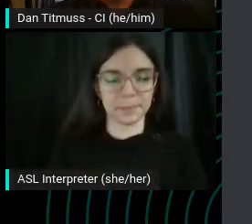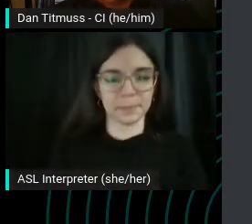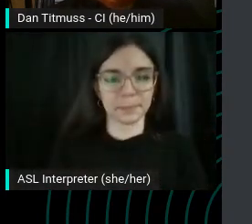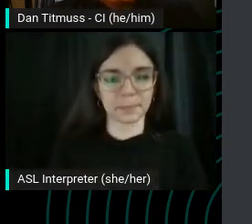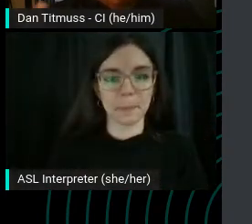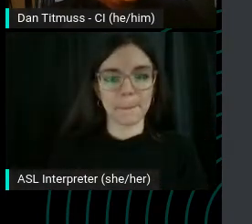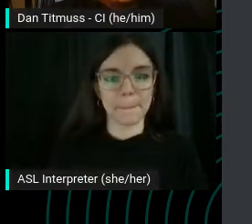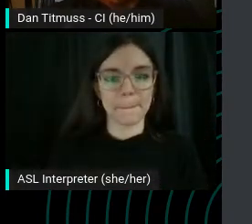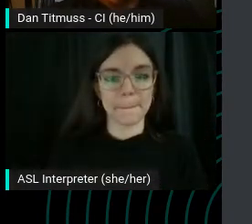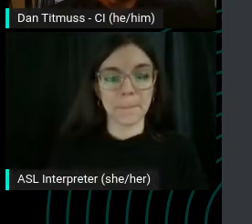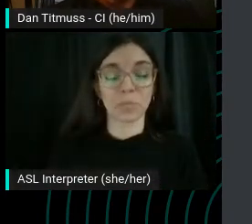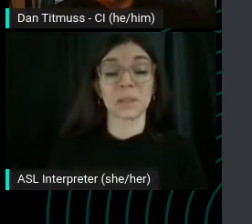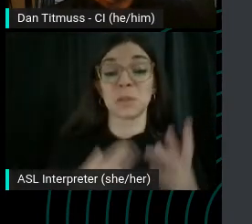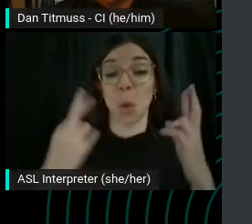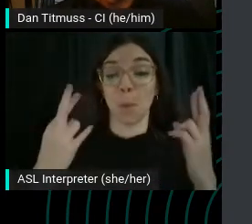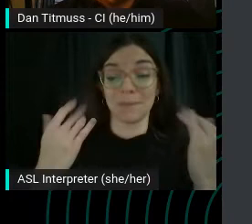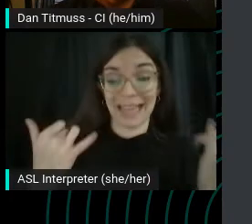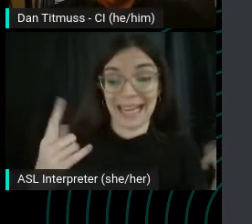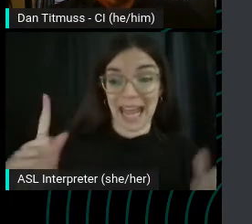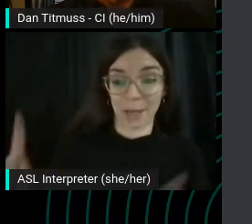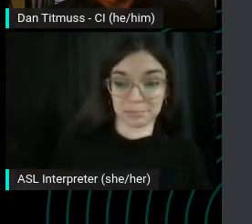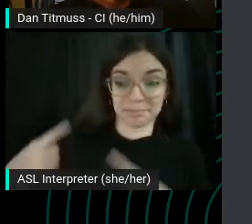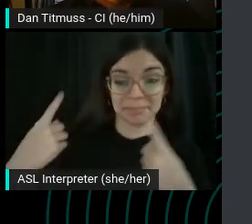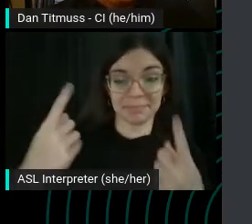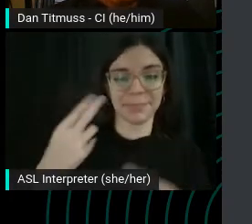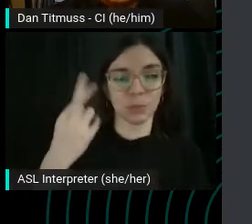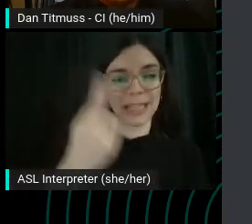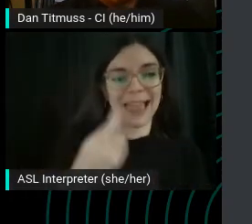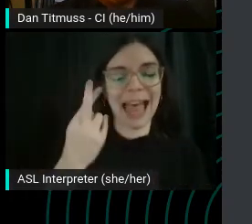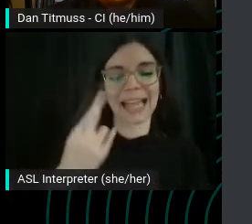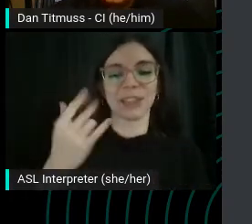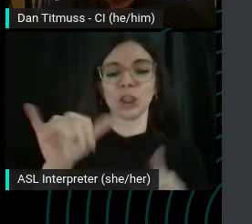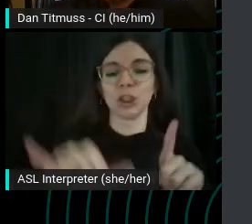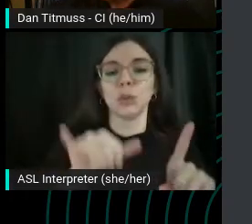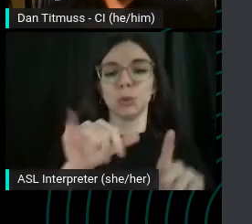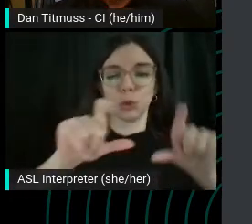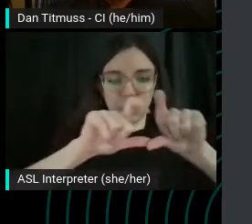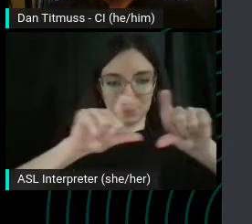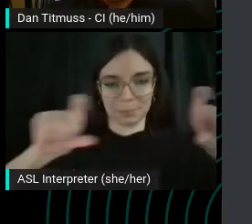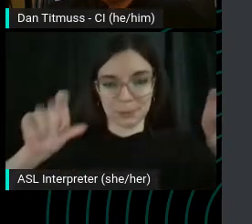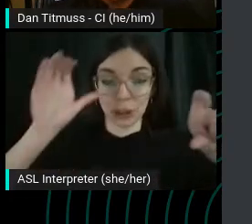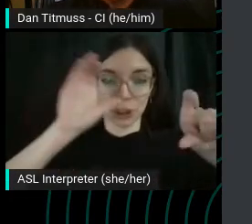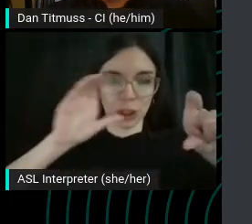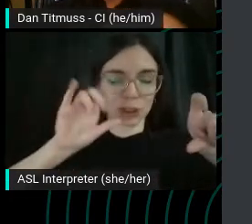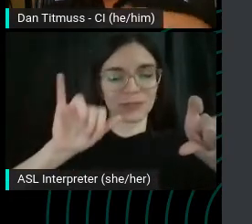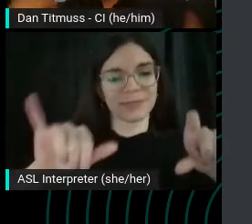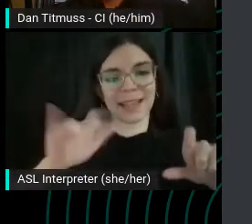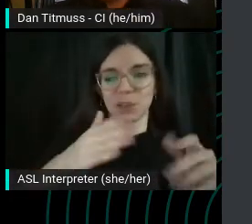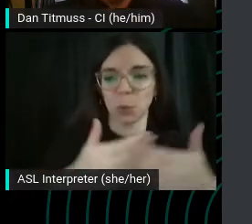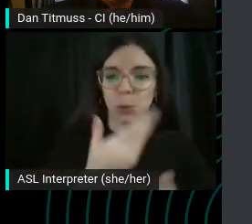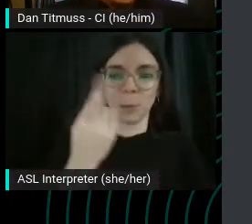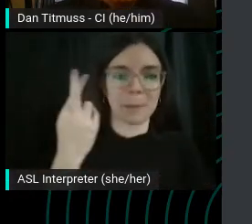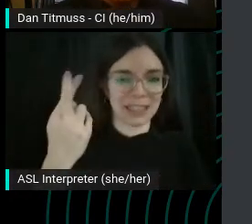Hopefully, by now you realize it. YouTube search bar is your new best friend. So often we get asked about should be optimized for Bing or Yahoo!